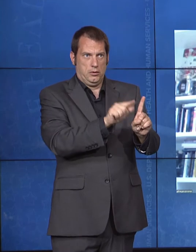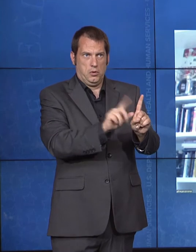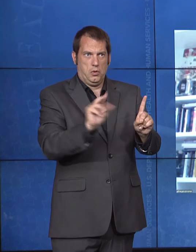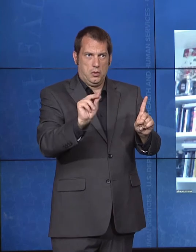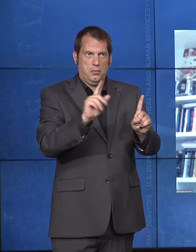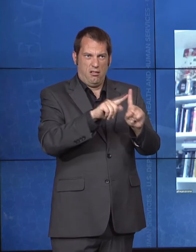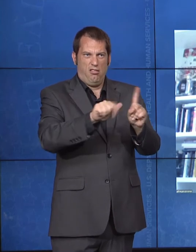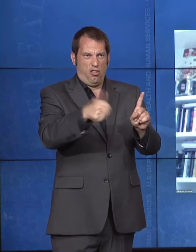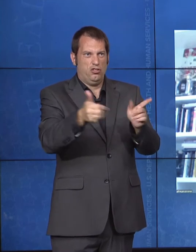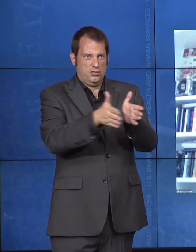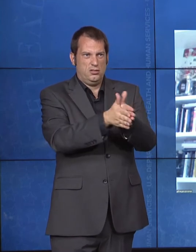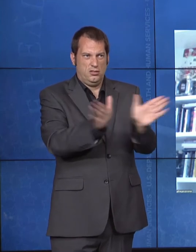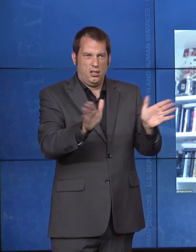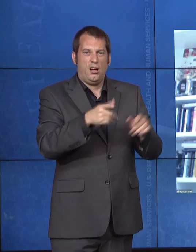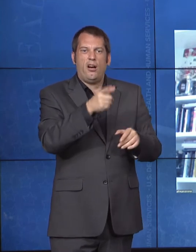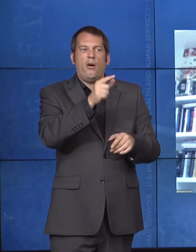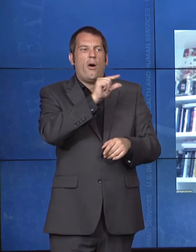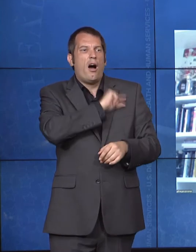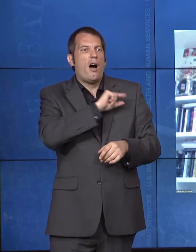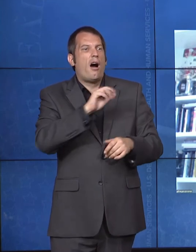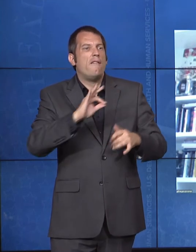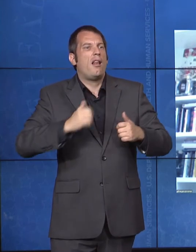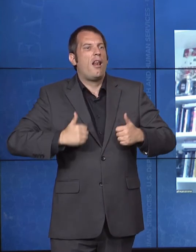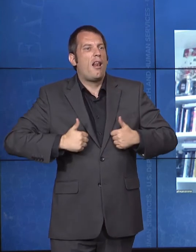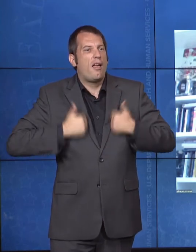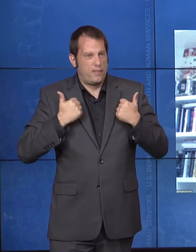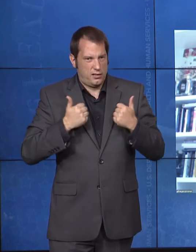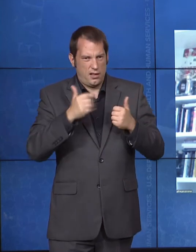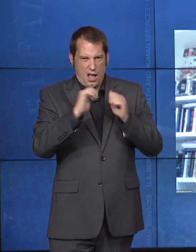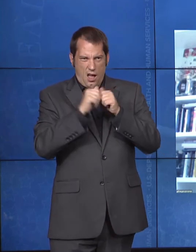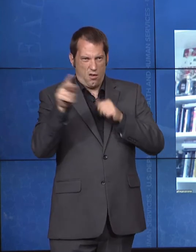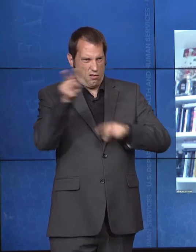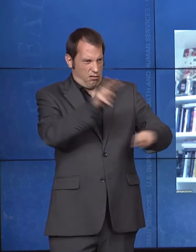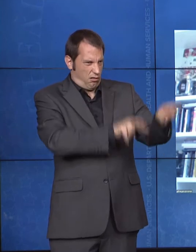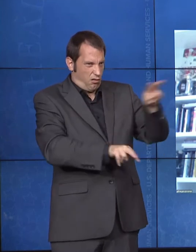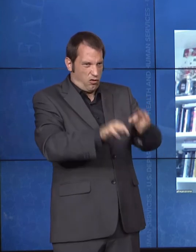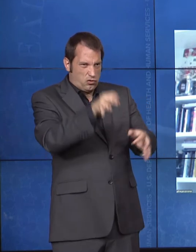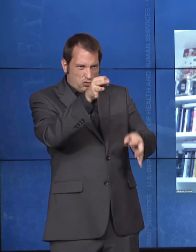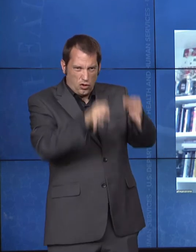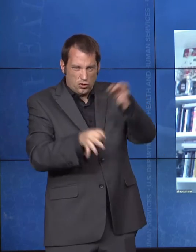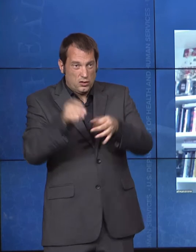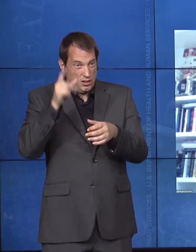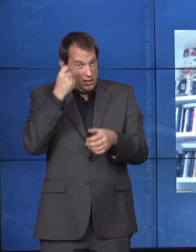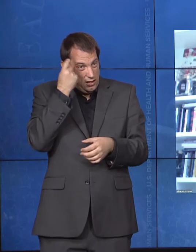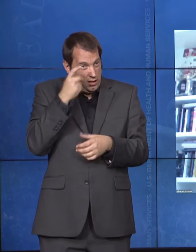a doctor or a triage officer would be in this position of saying you are more worthy of